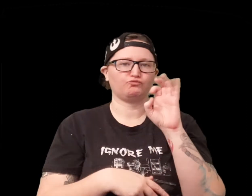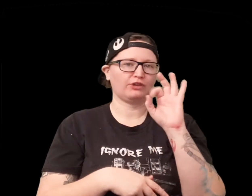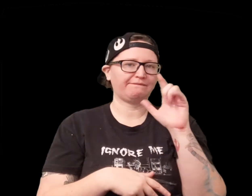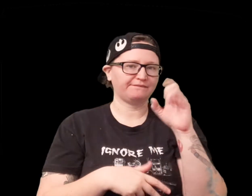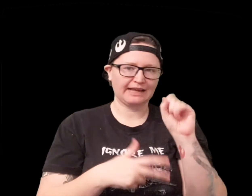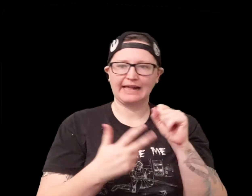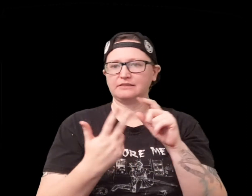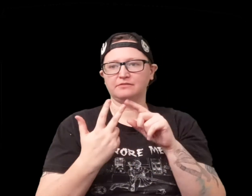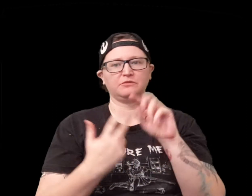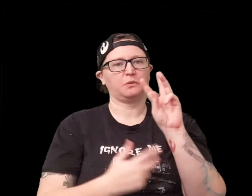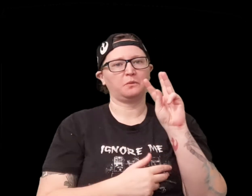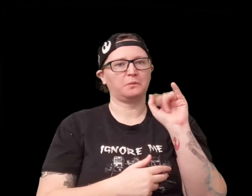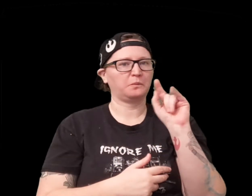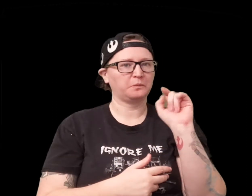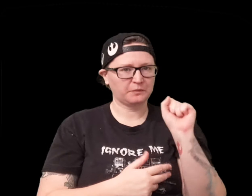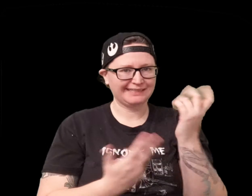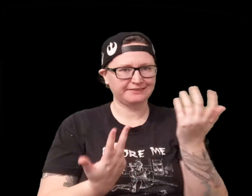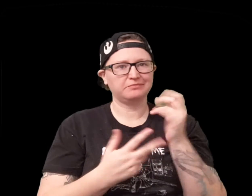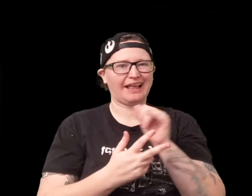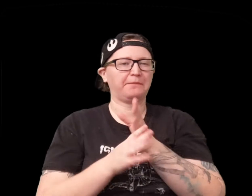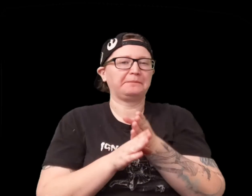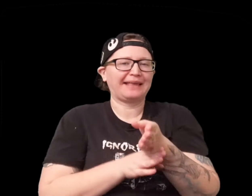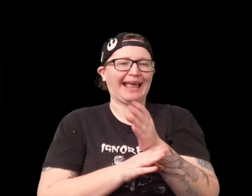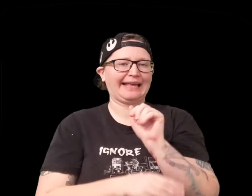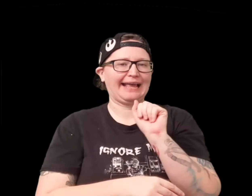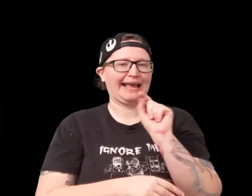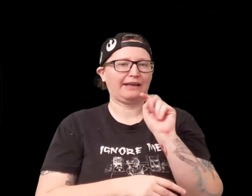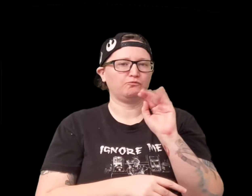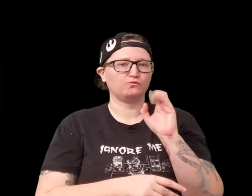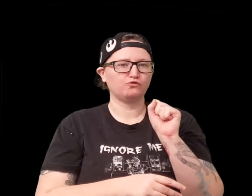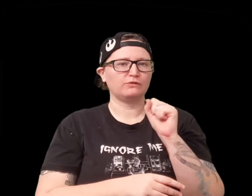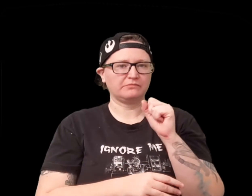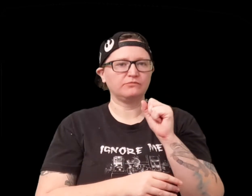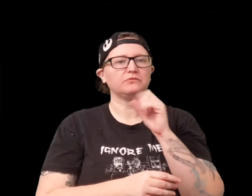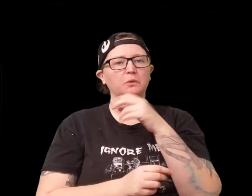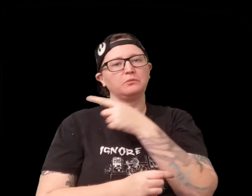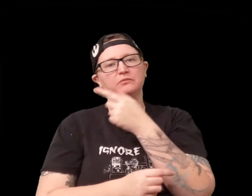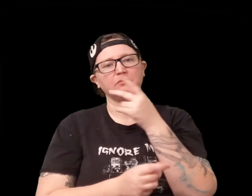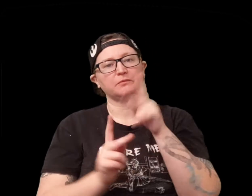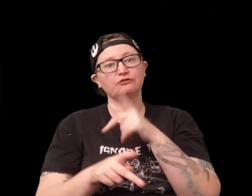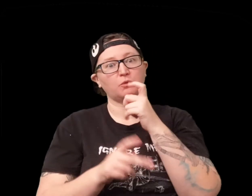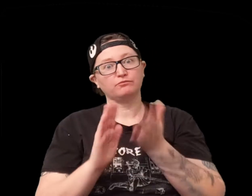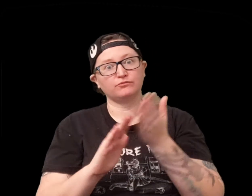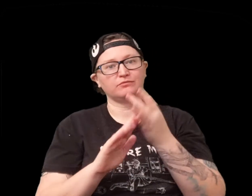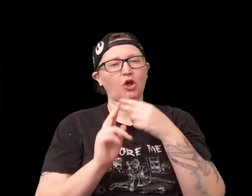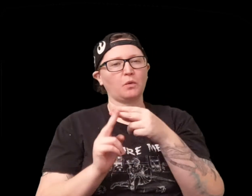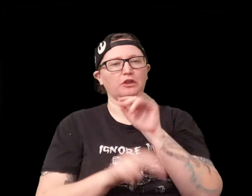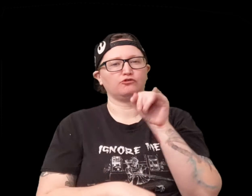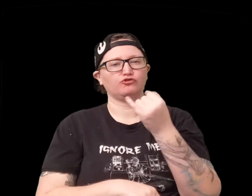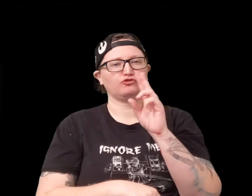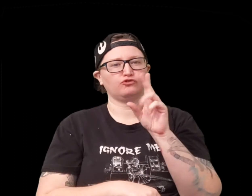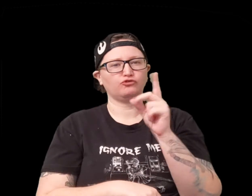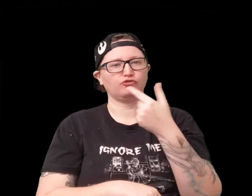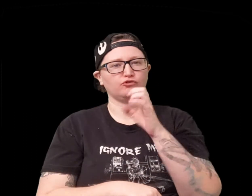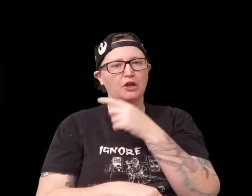iron reflexes and wits those are the main attributes so the person that's running it